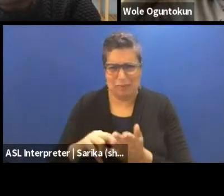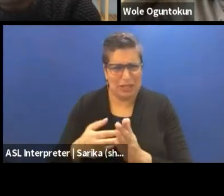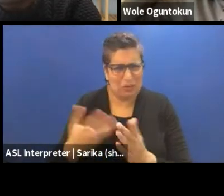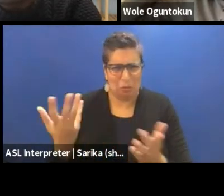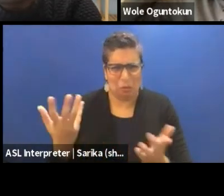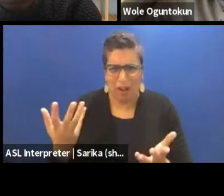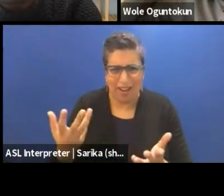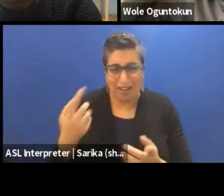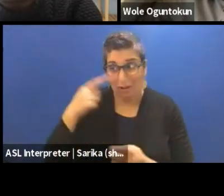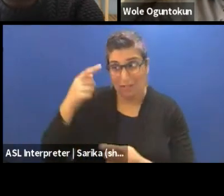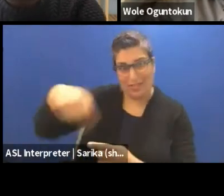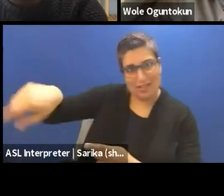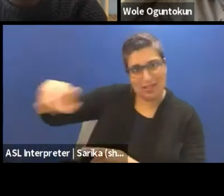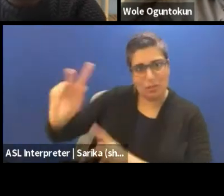And if you're working with them,